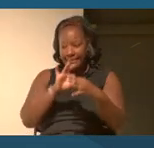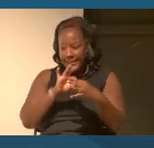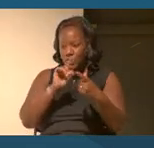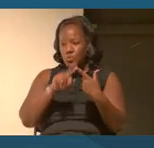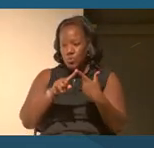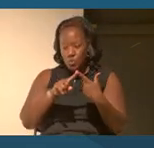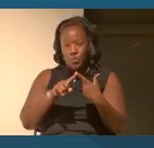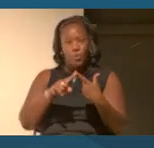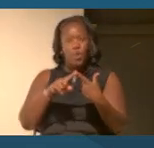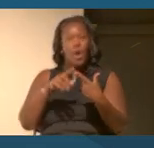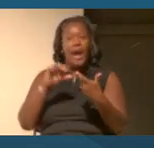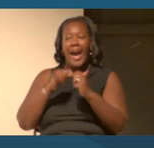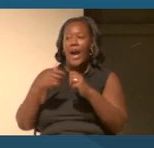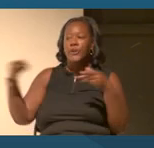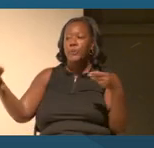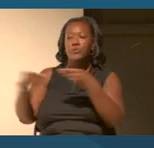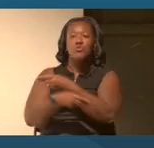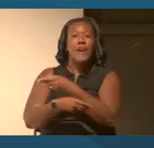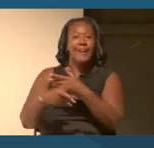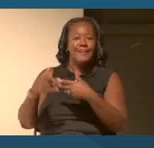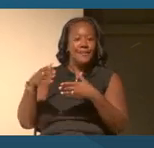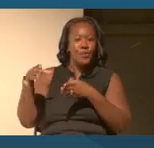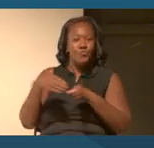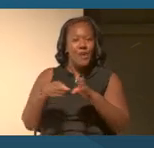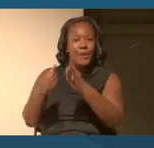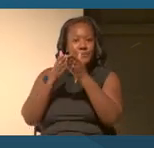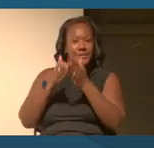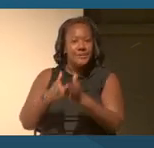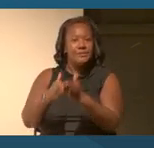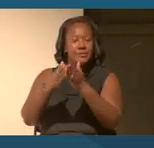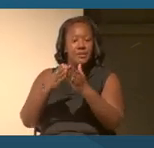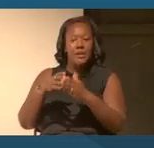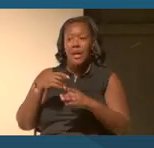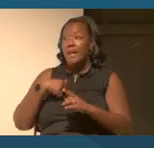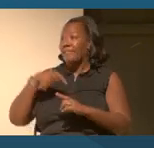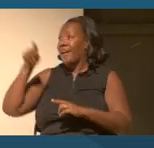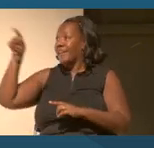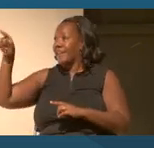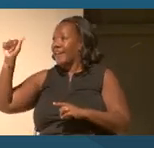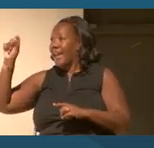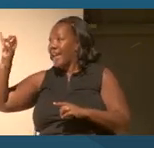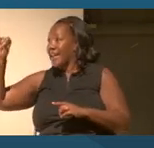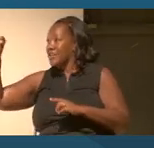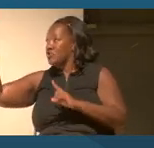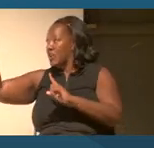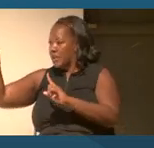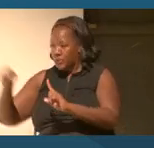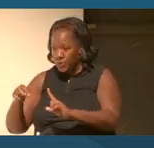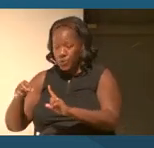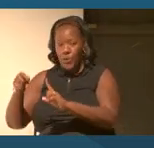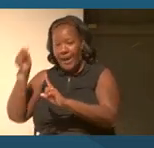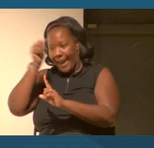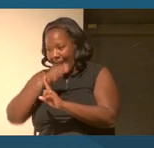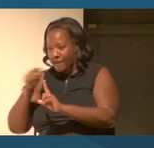routes. Think about the Manila galleon trade that linked Asia to Africa, the Americas that was